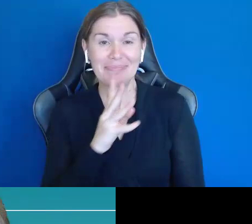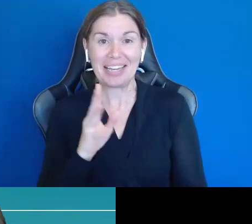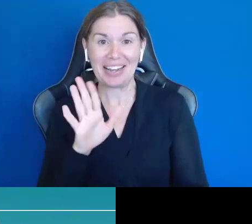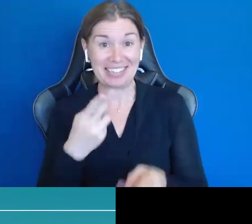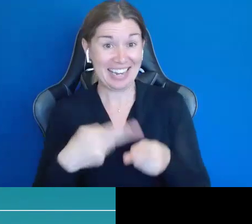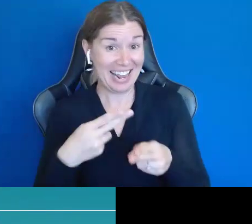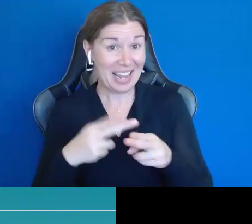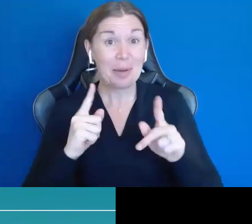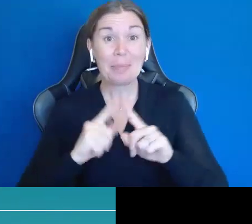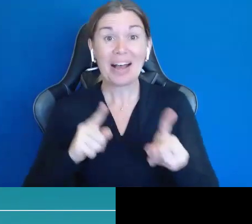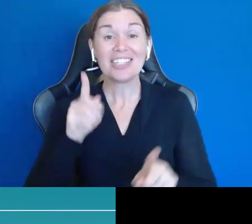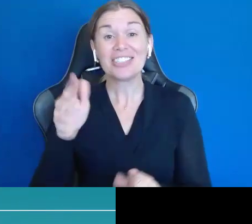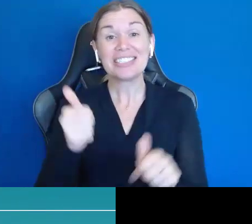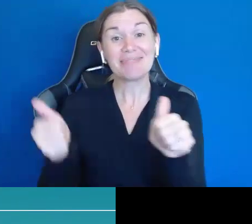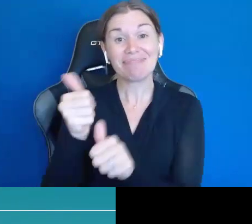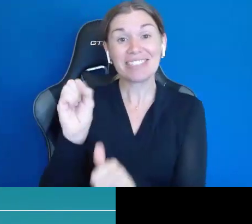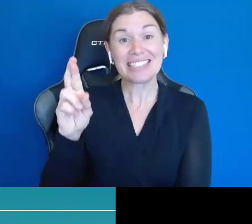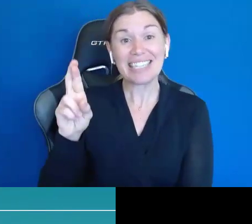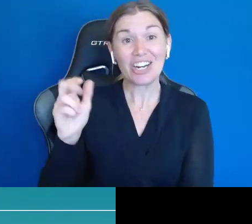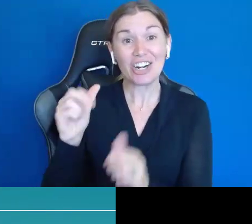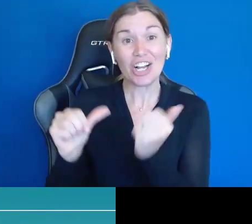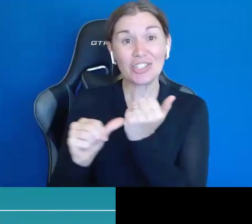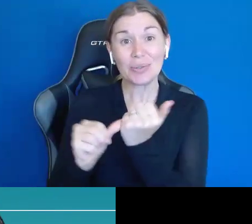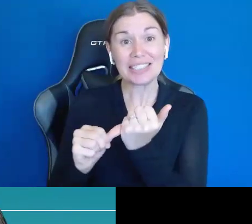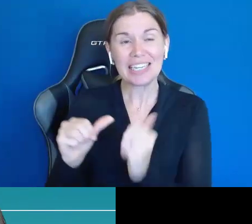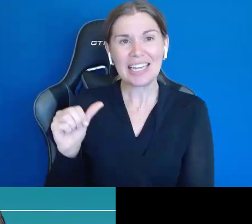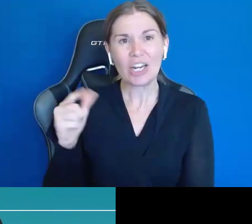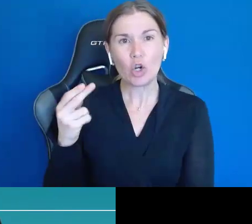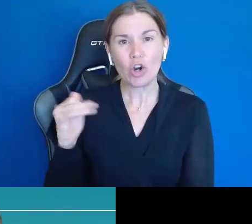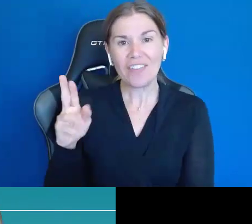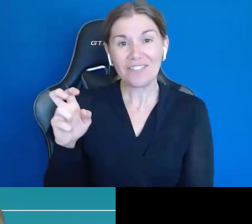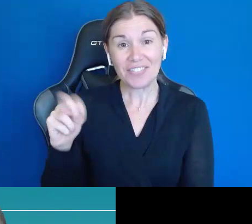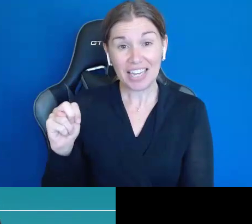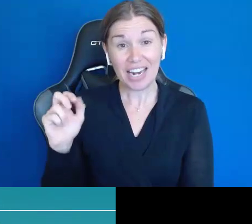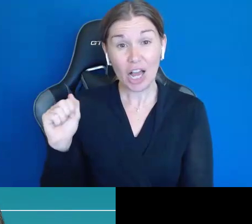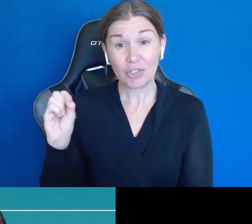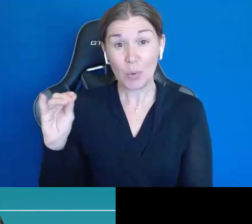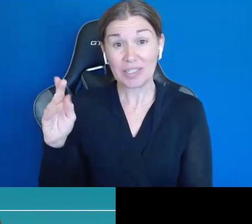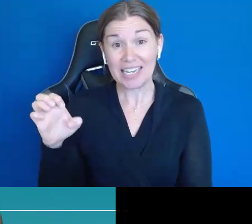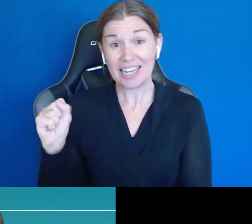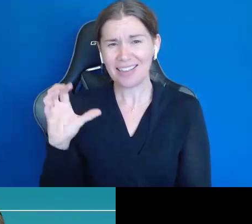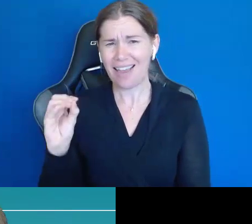She is a Senior Associate at Griffin Hammis Associates and a fantastic partner with NDI.